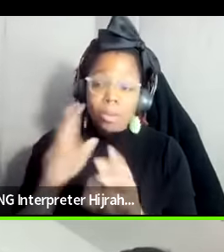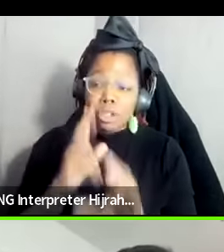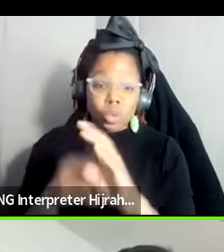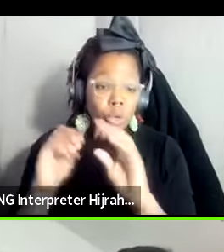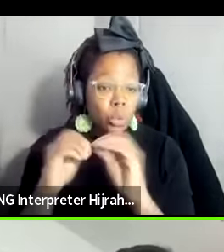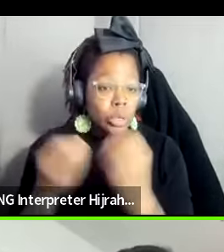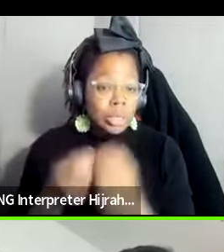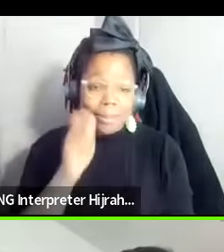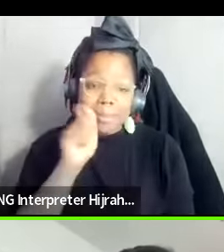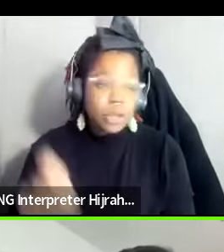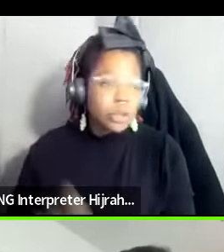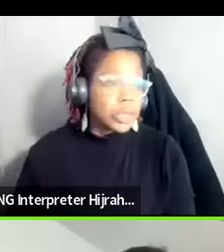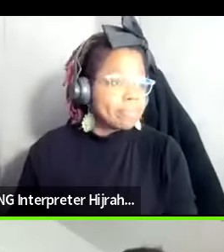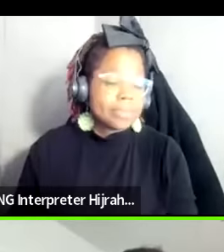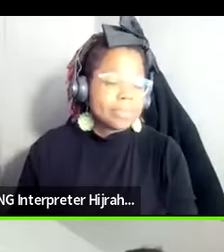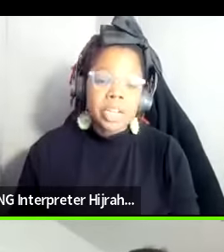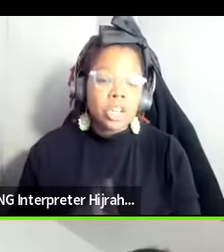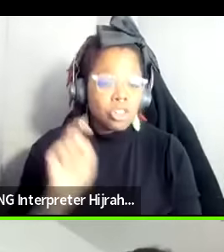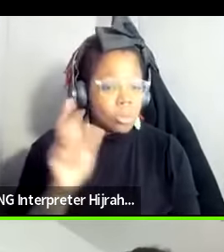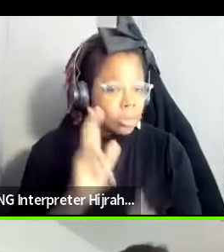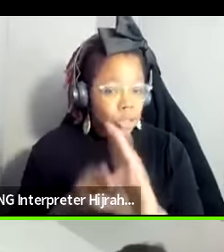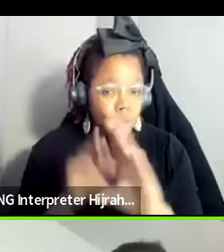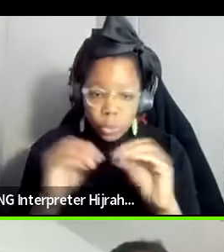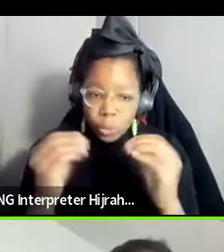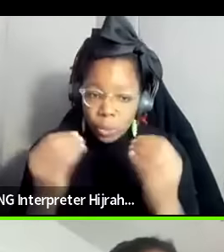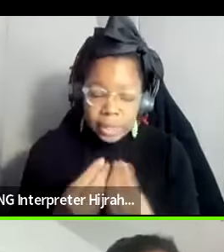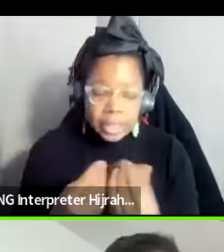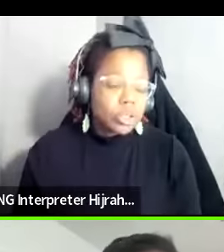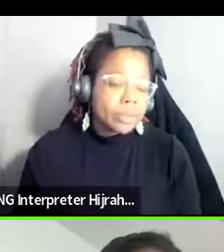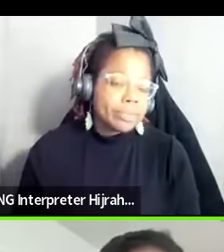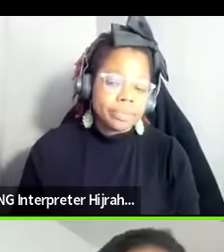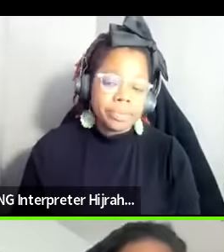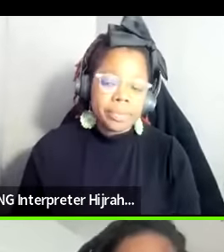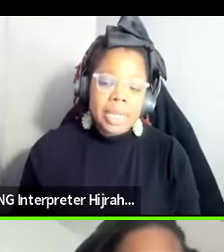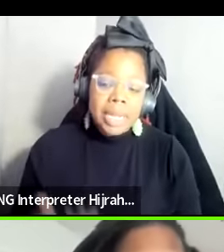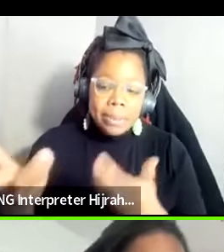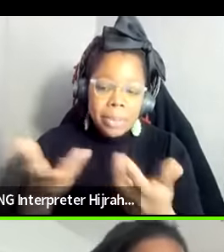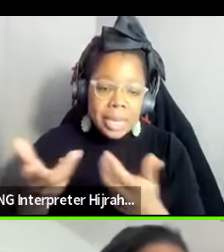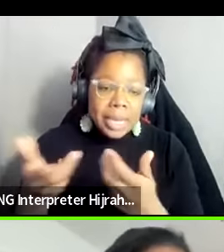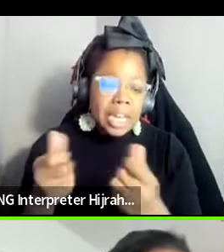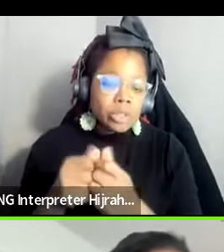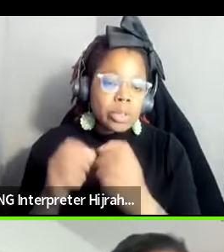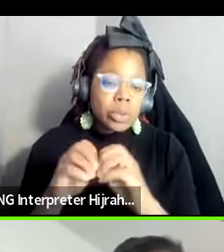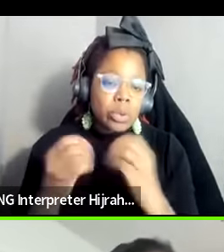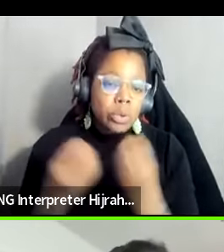Point Blank you got to join an organization uh and be engaged with one that you know its values and